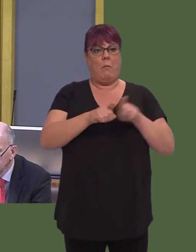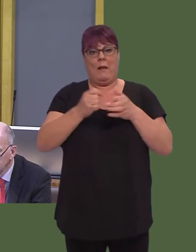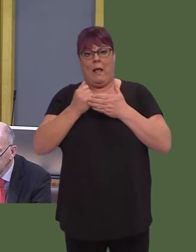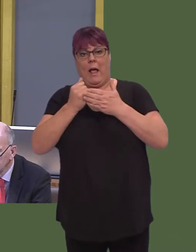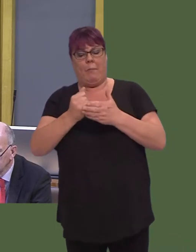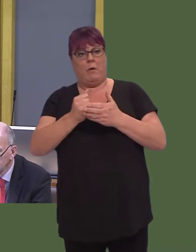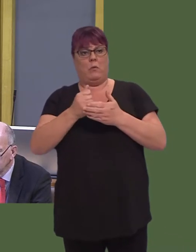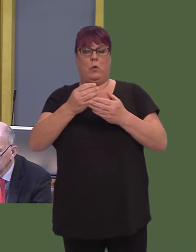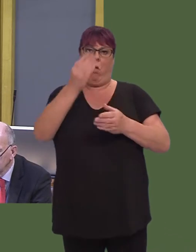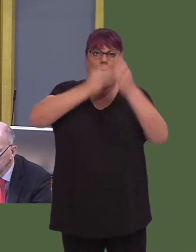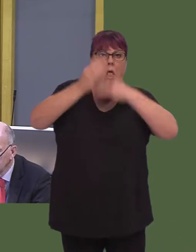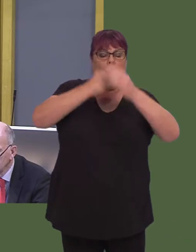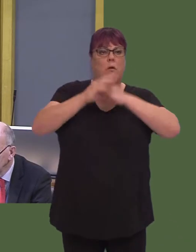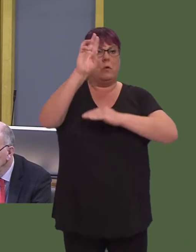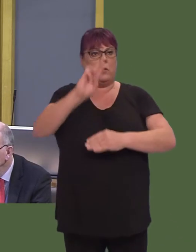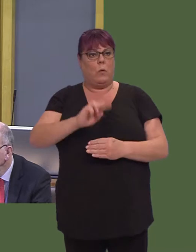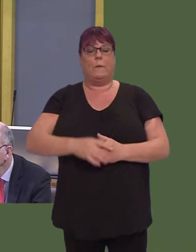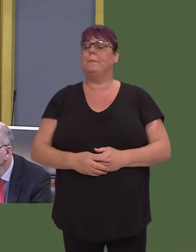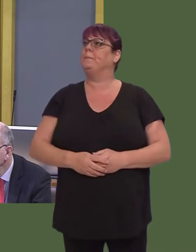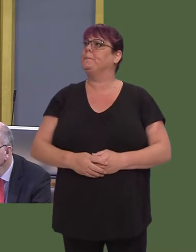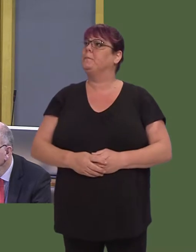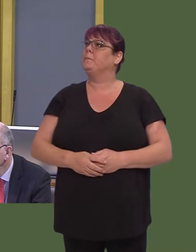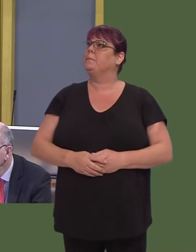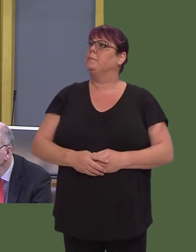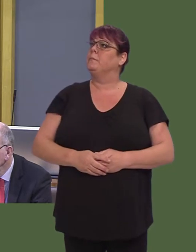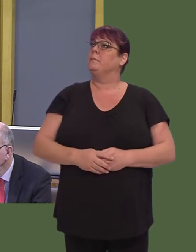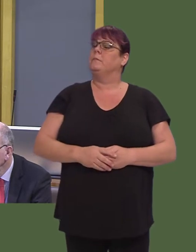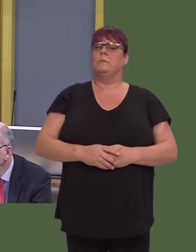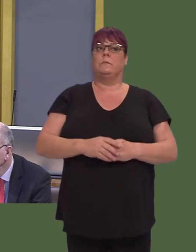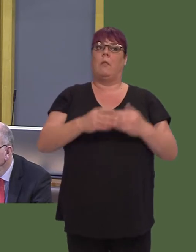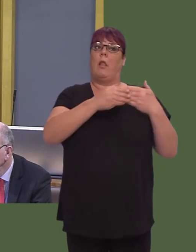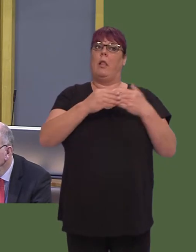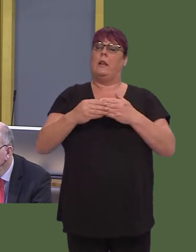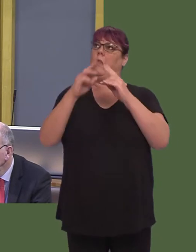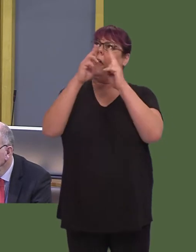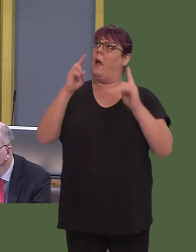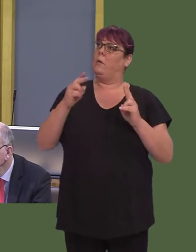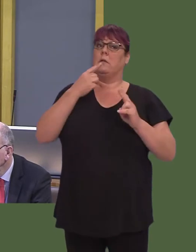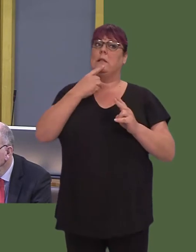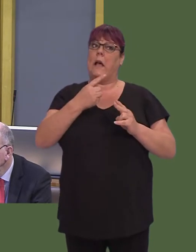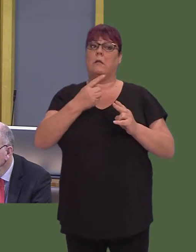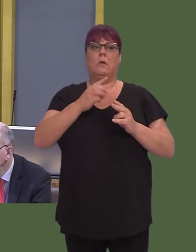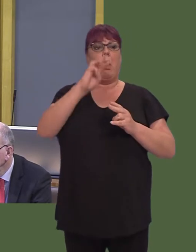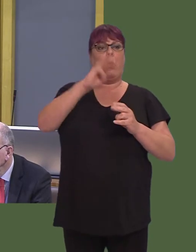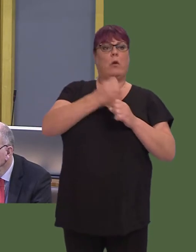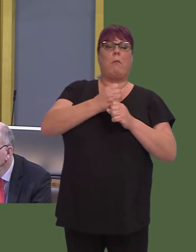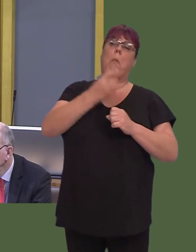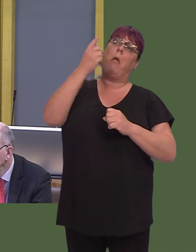The leader of the house said the Welsh Government would be following this initiative with keen interest. What lessons have you drawn from it to date?